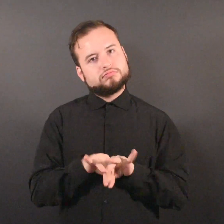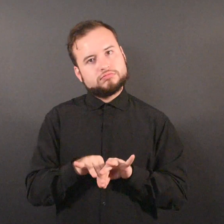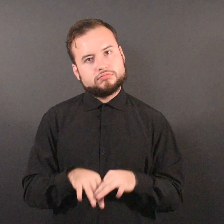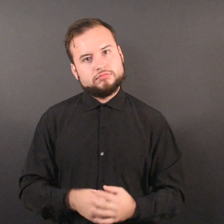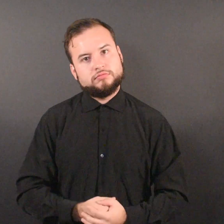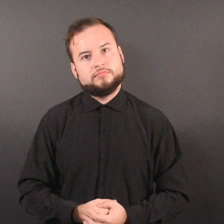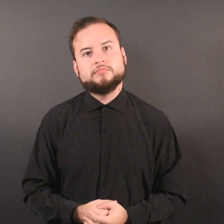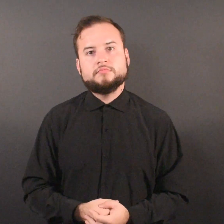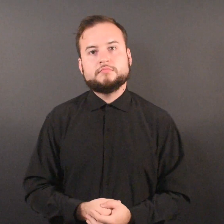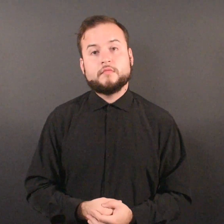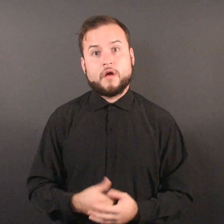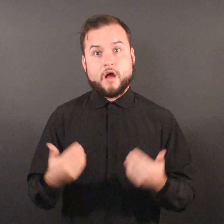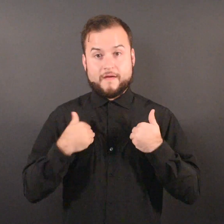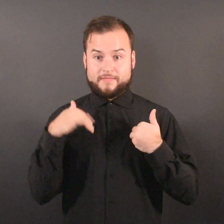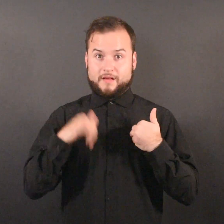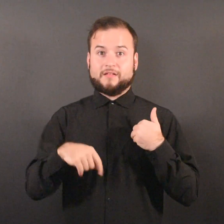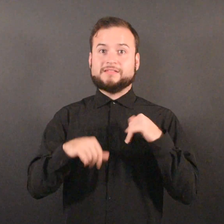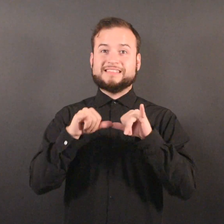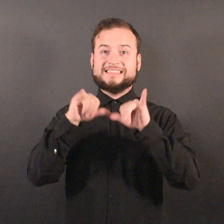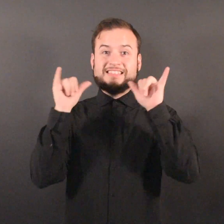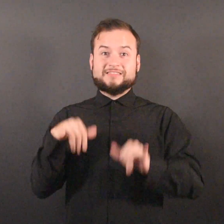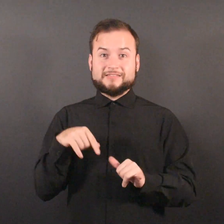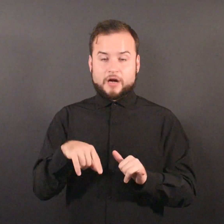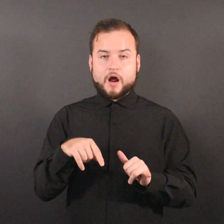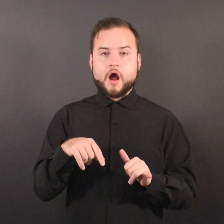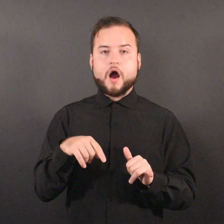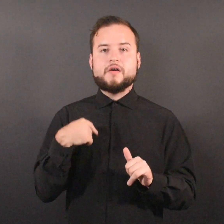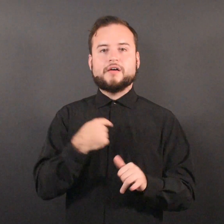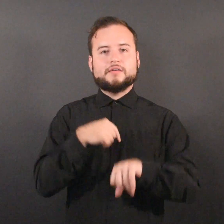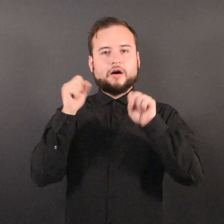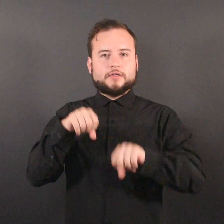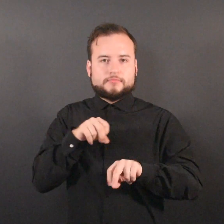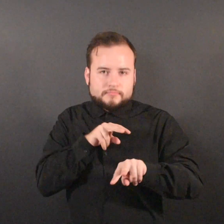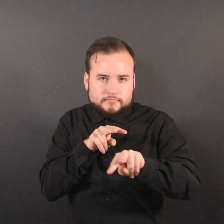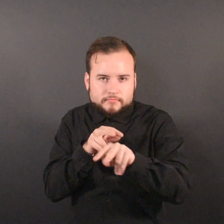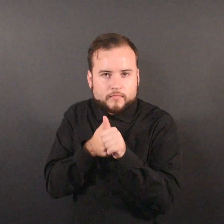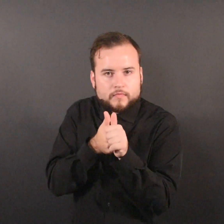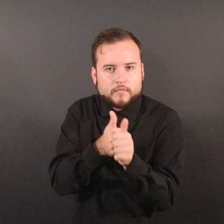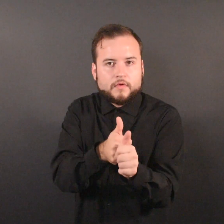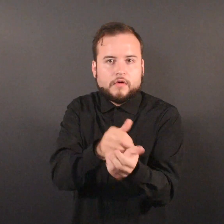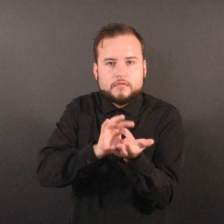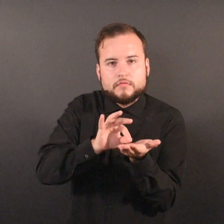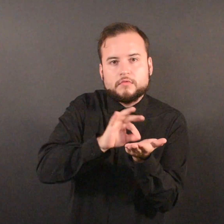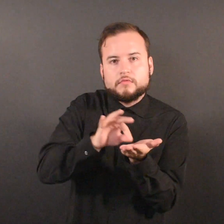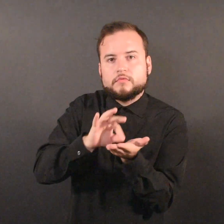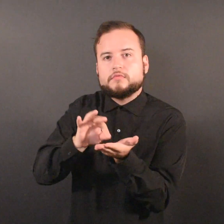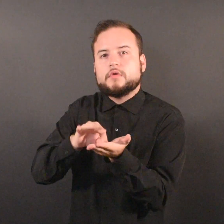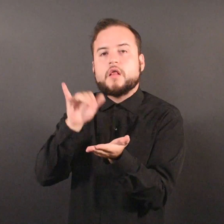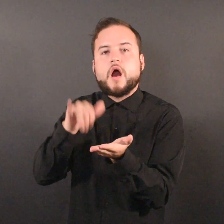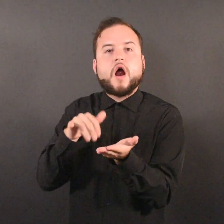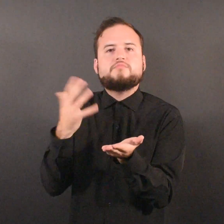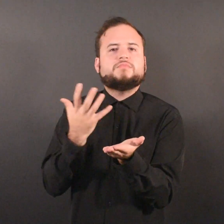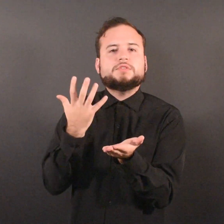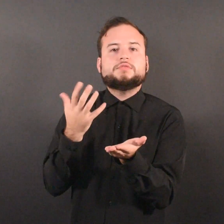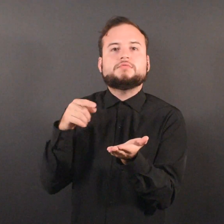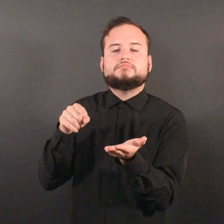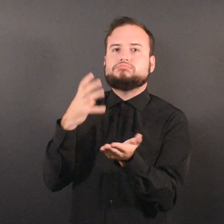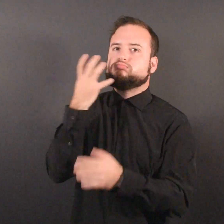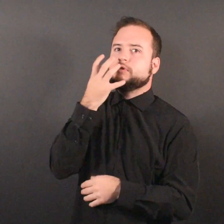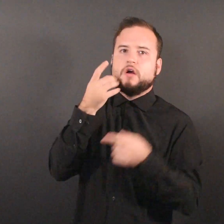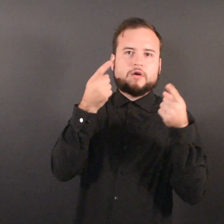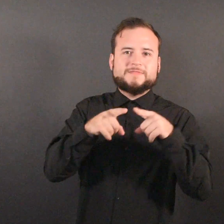By having this system, we were able to track the effects of this extraordinary event on patient